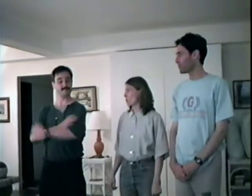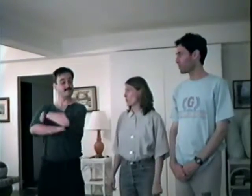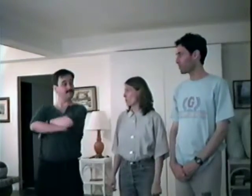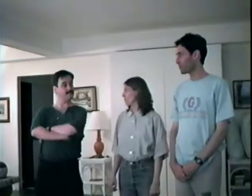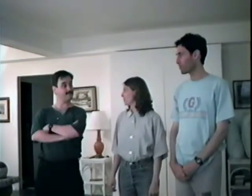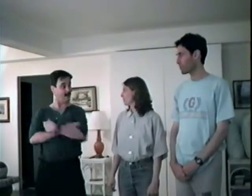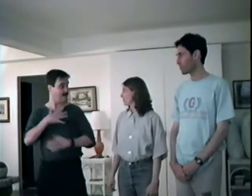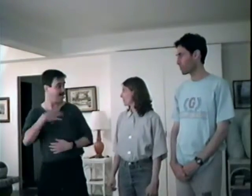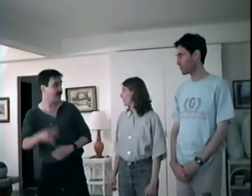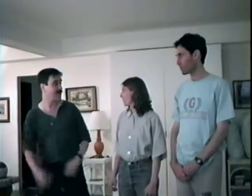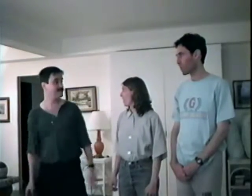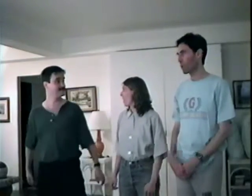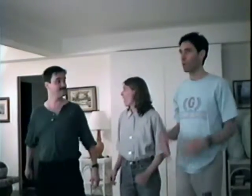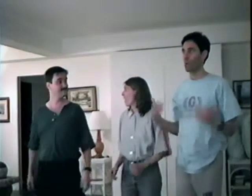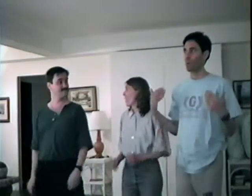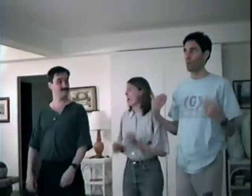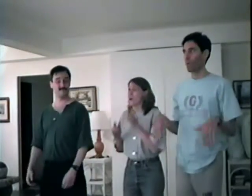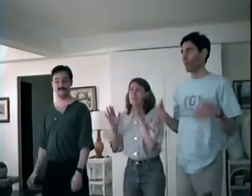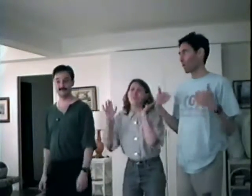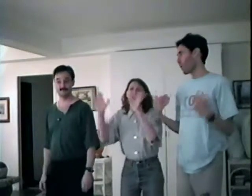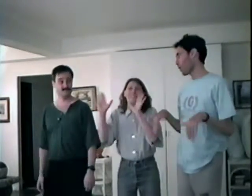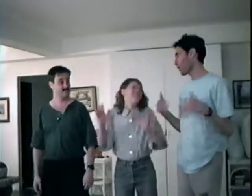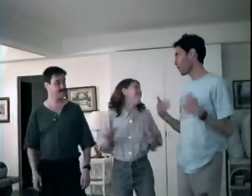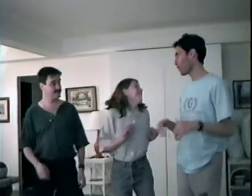Did you like that? Oh Its wonderful! Do you want to do that? why teach us please.